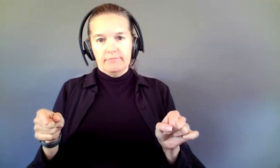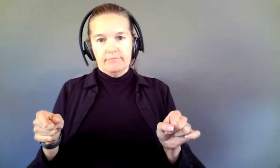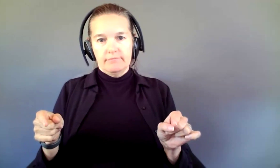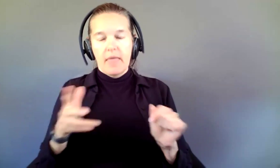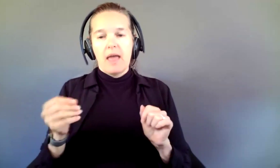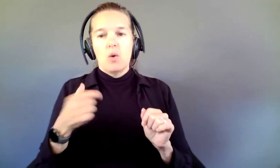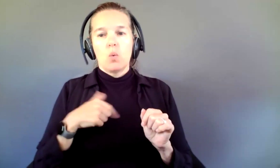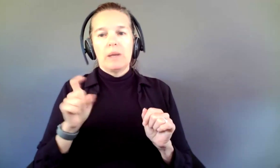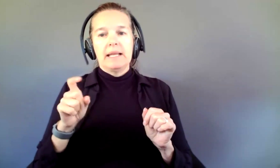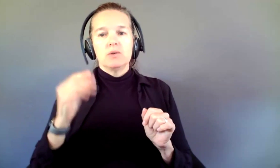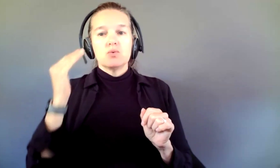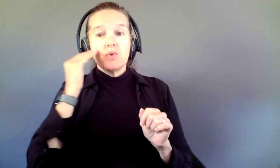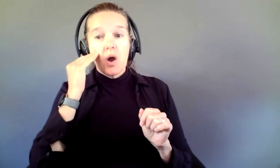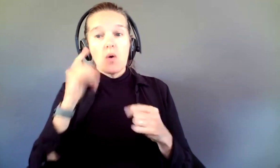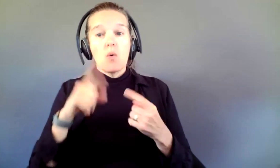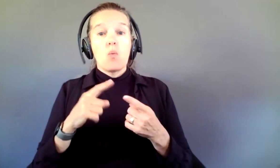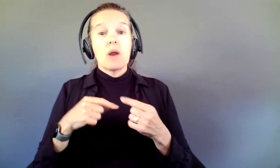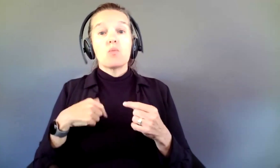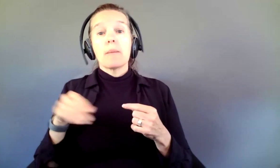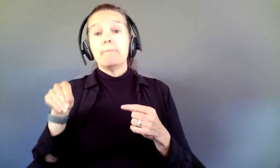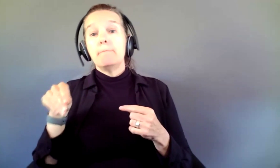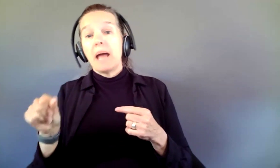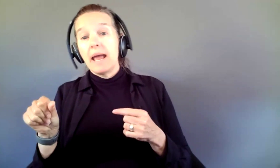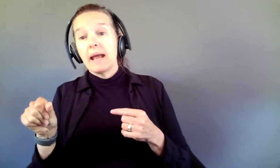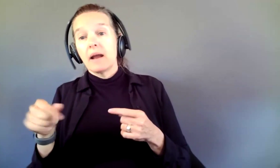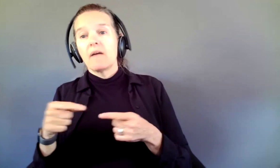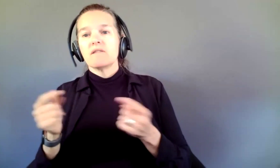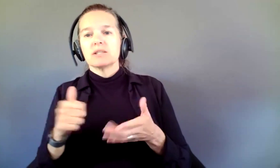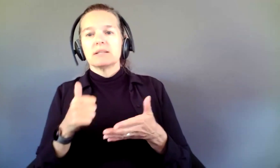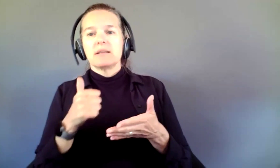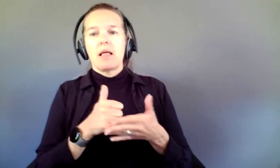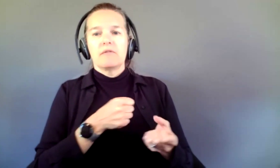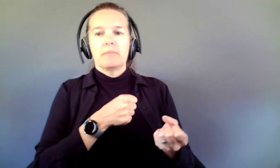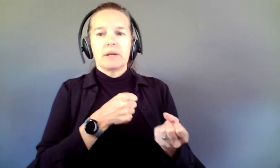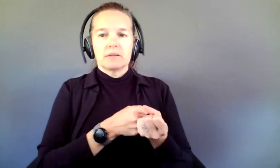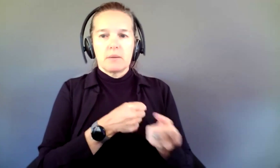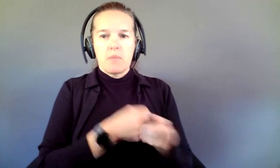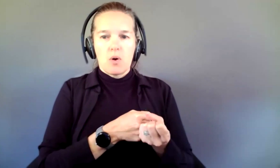need to know when we are paying versus when we are helping support the creation of the work or